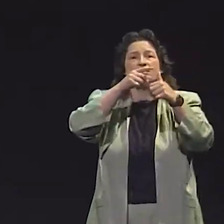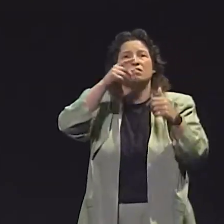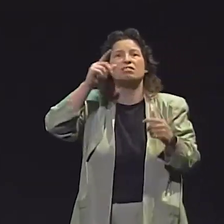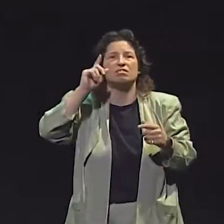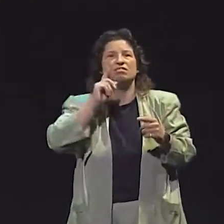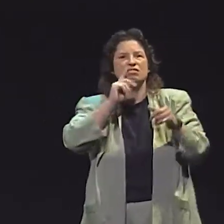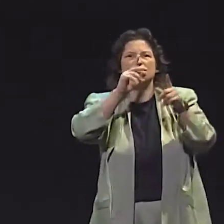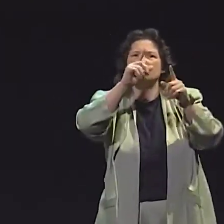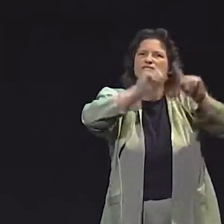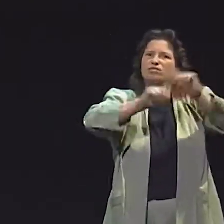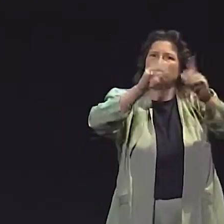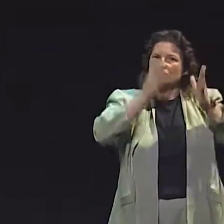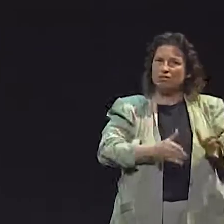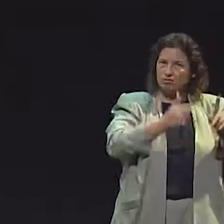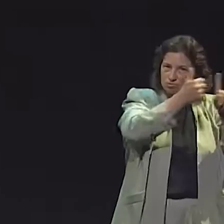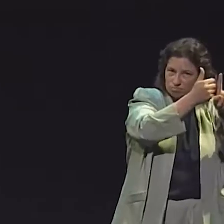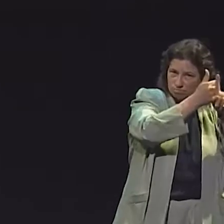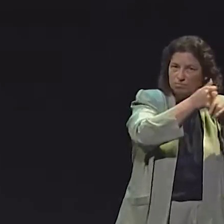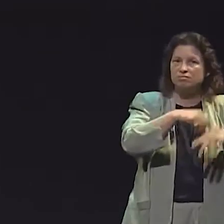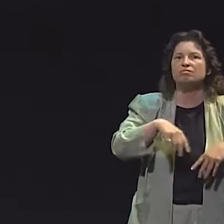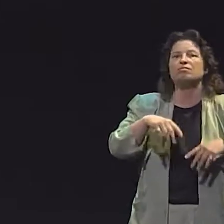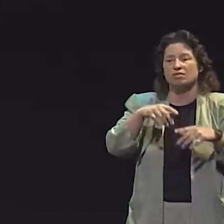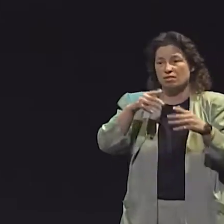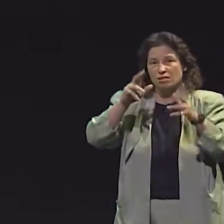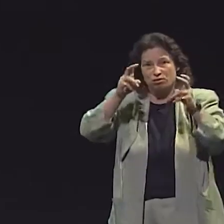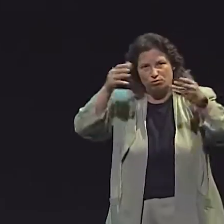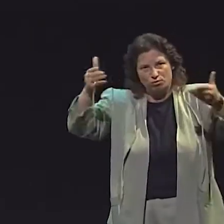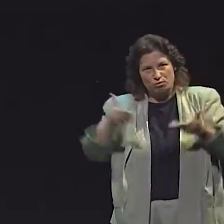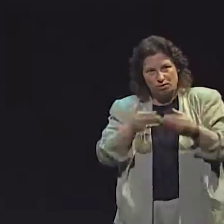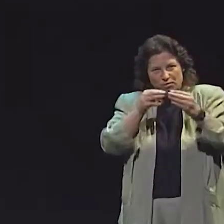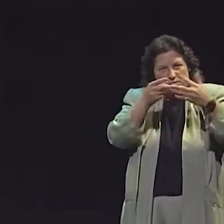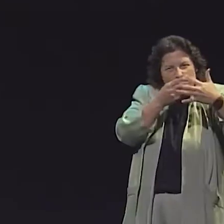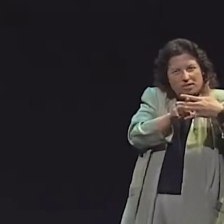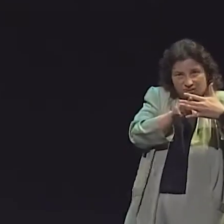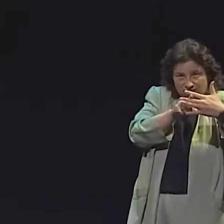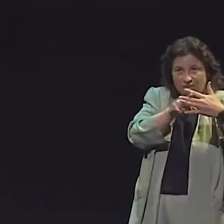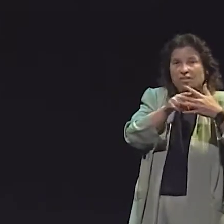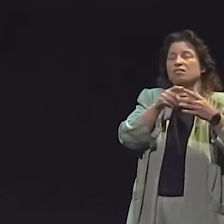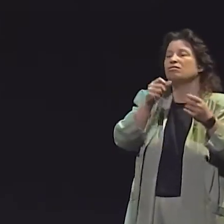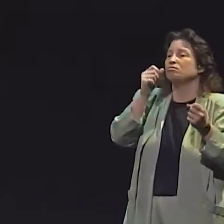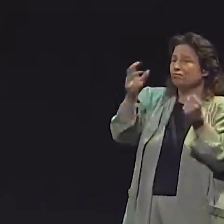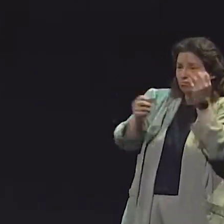AND DO A CLOSE STUDY OF AN ANALYSIS OF THEIR STORYTELLING IN THAT.